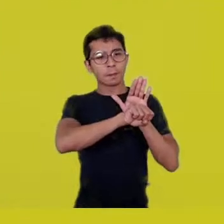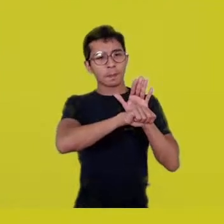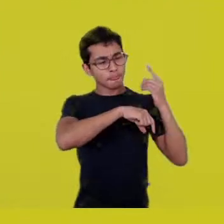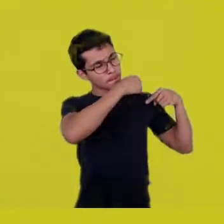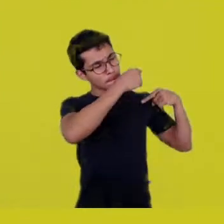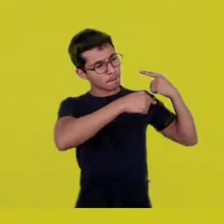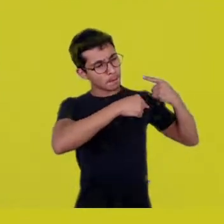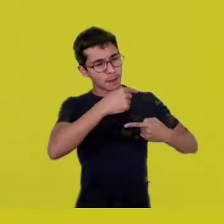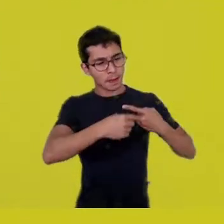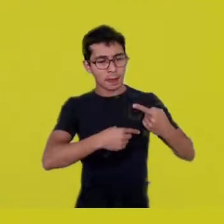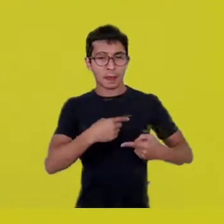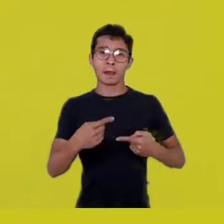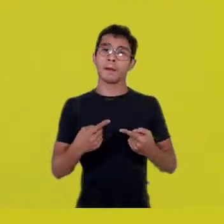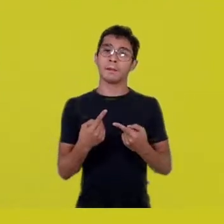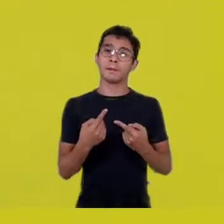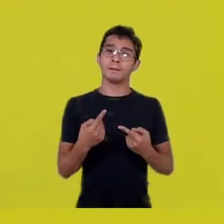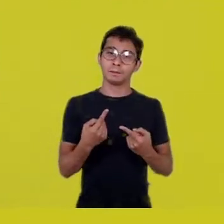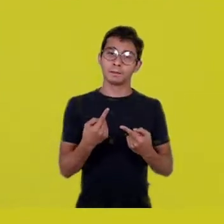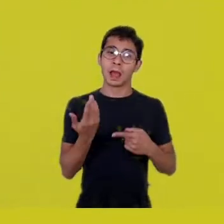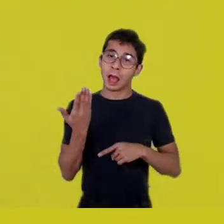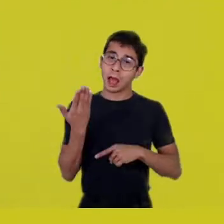to decode times yet to come,